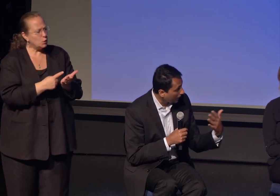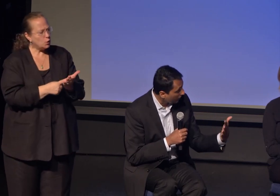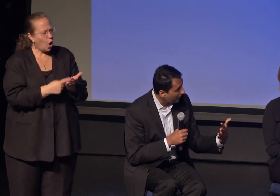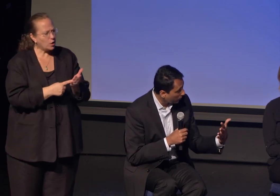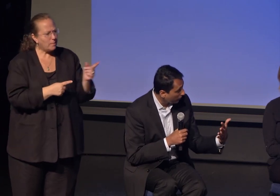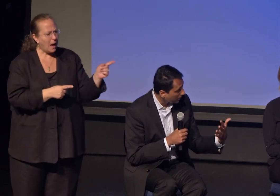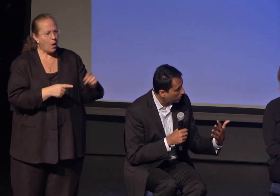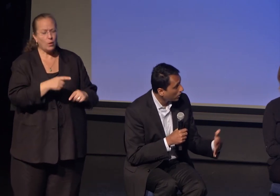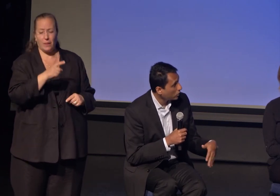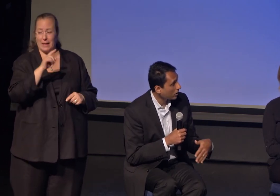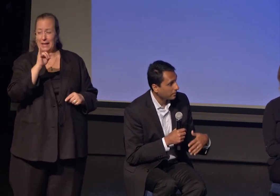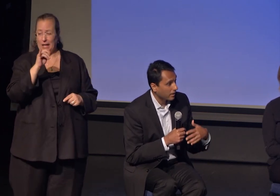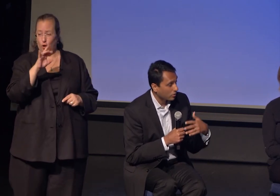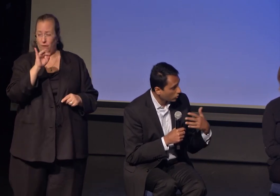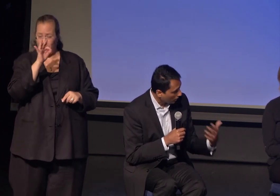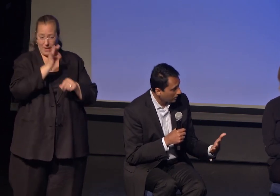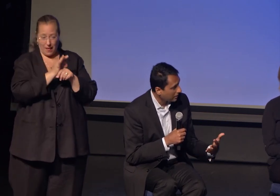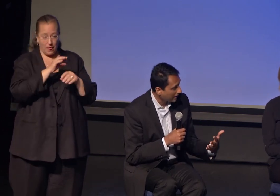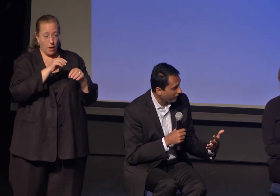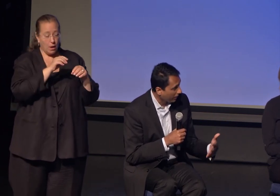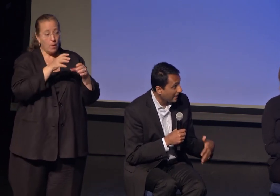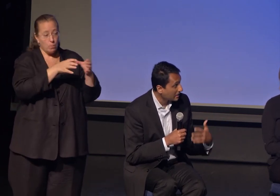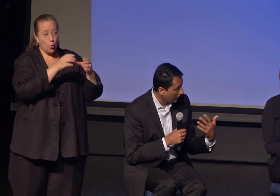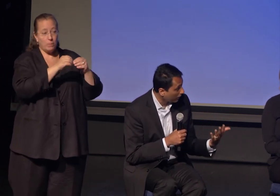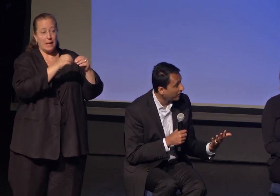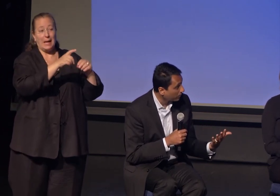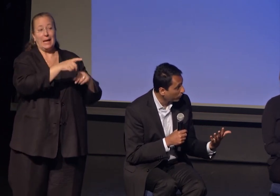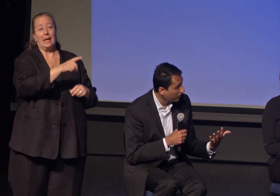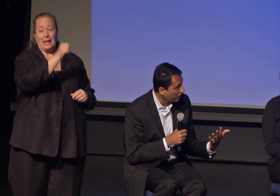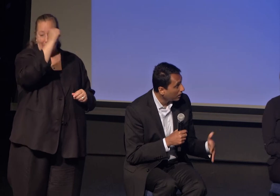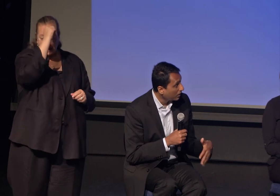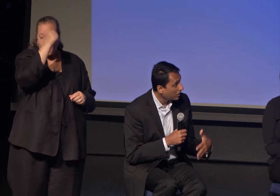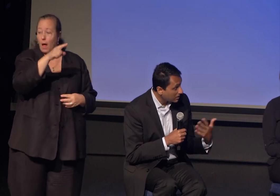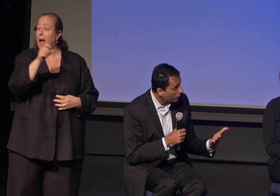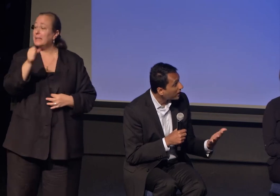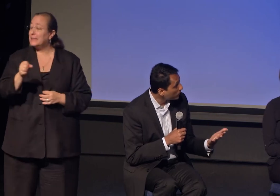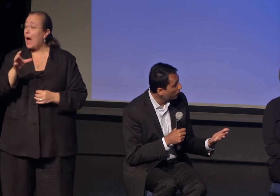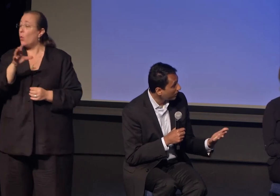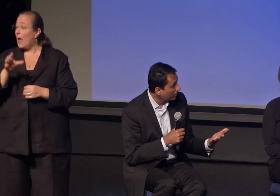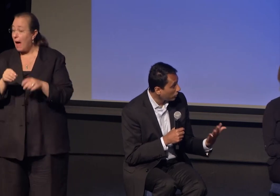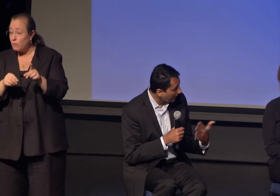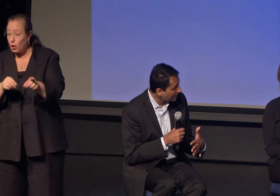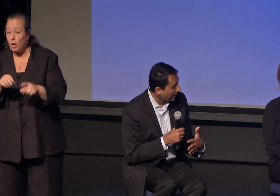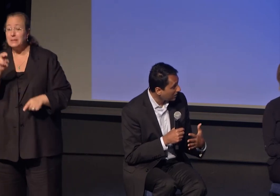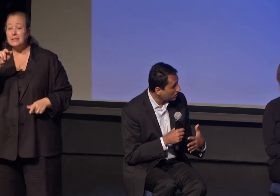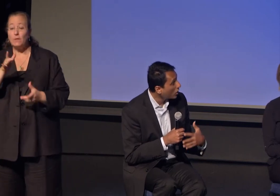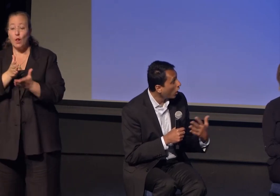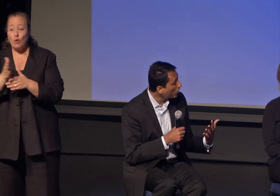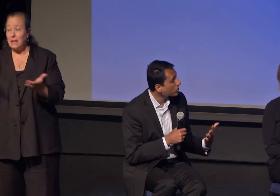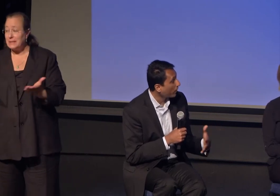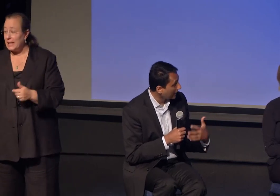as an interfaith movement. You talked about the struggle in South Africa as an interfaith movement. The civil rights movement in the United States,